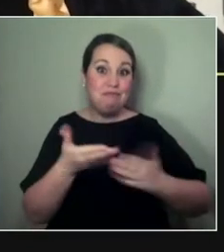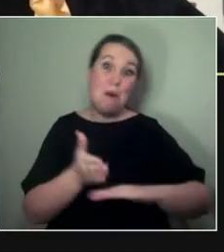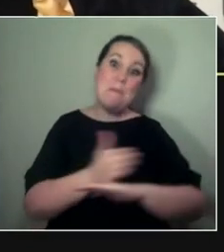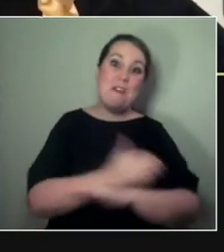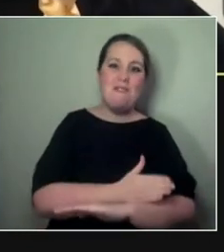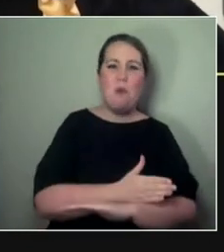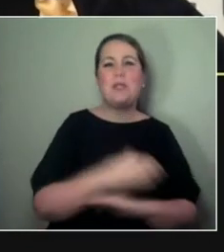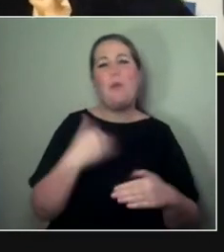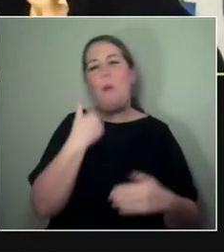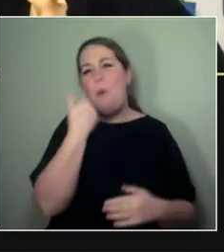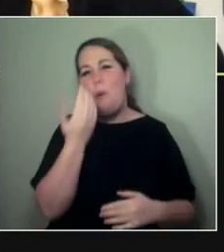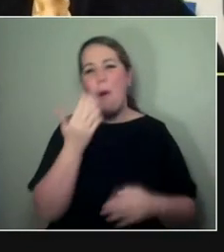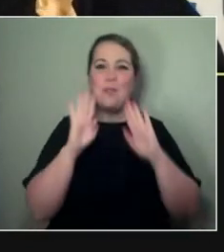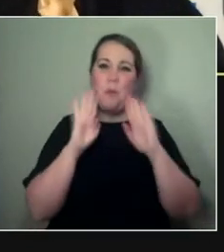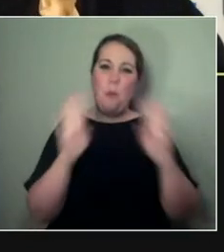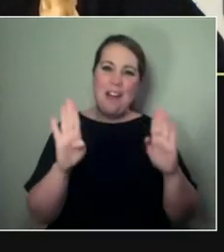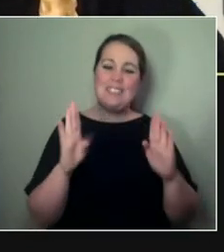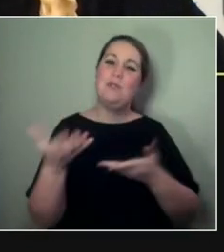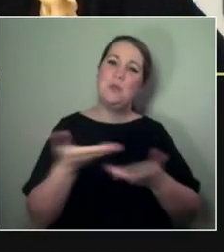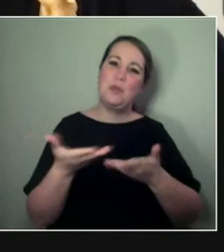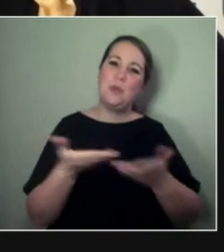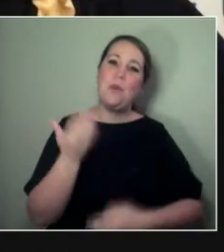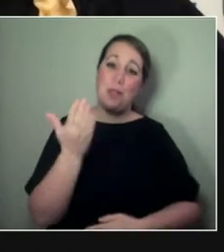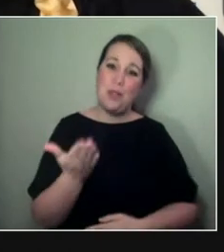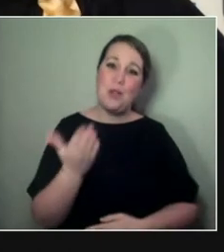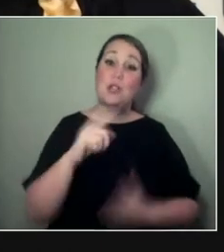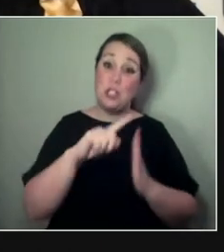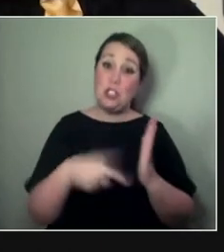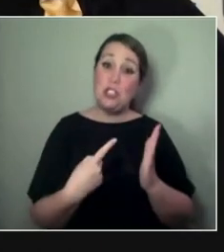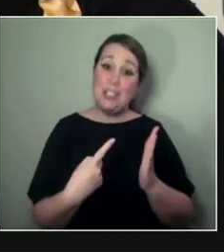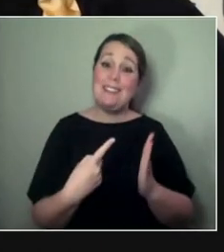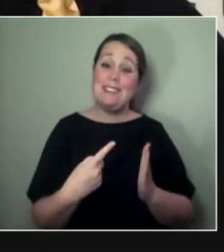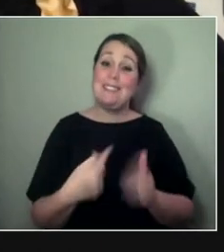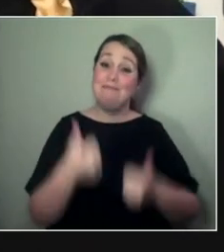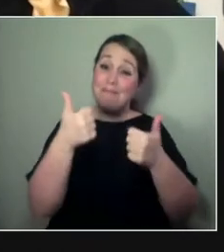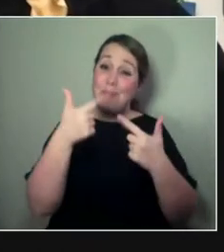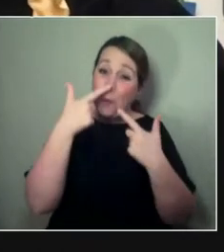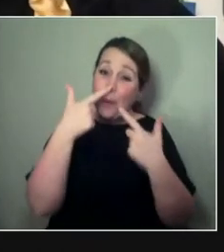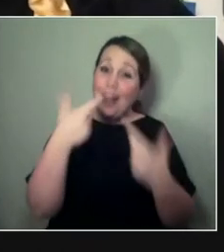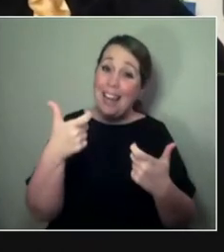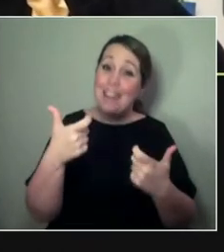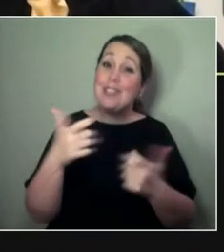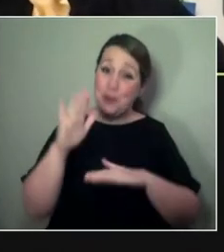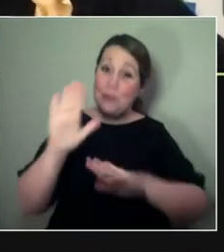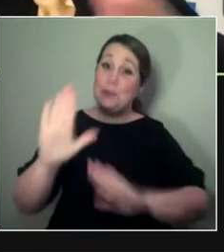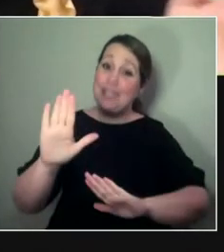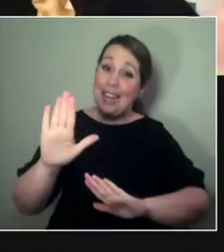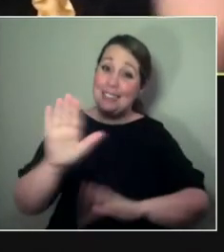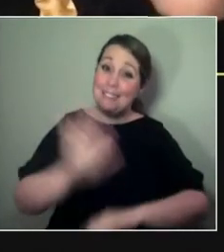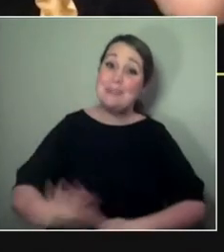And it's just always so wonderful to talk to you. Yeah, no. Absolutely. - And I wish you all the best over there. - Yeah, and you.